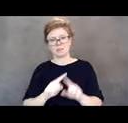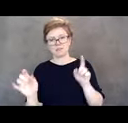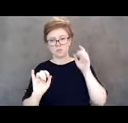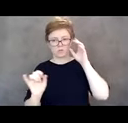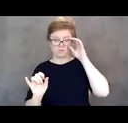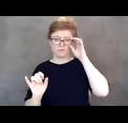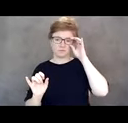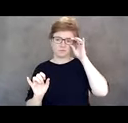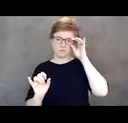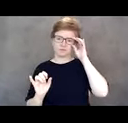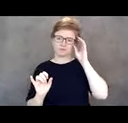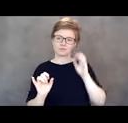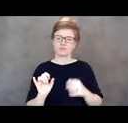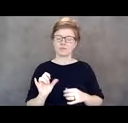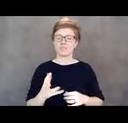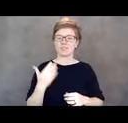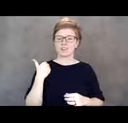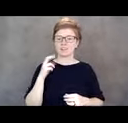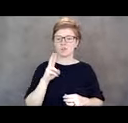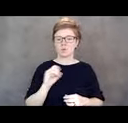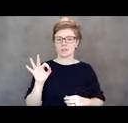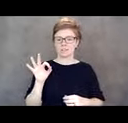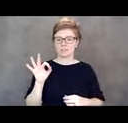in 2009, I was,